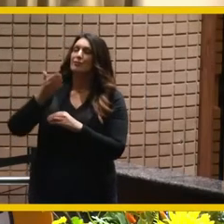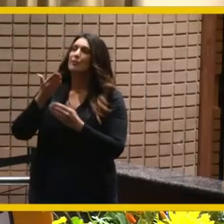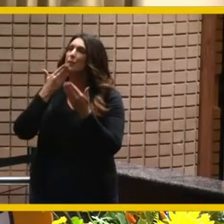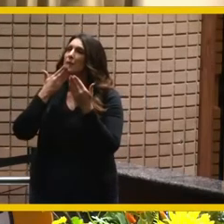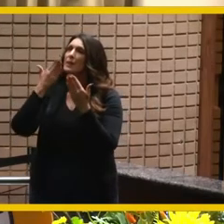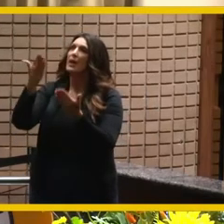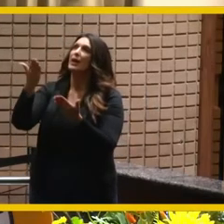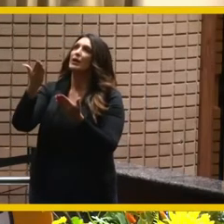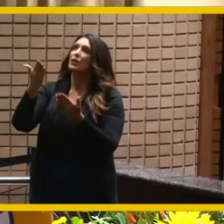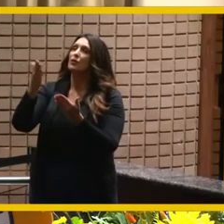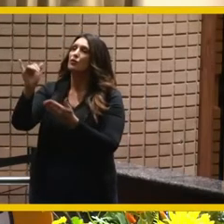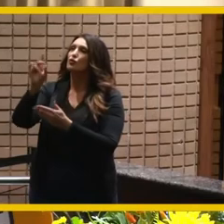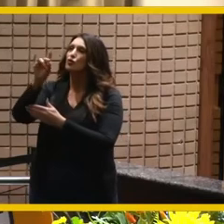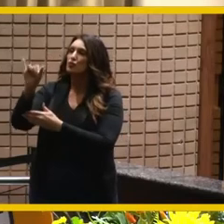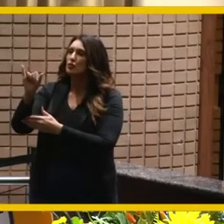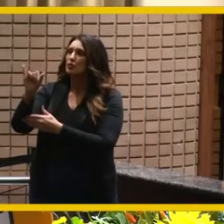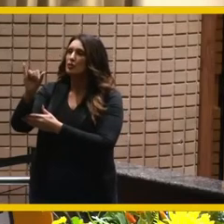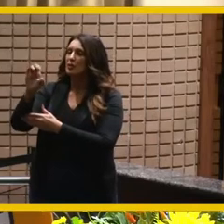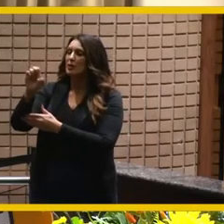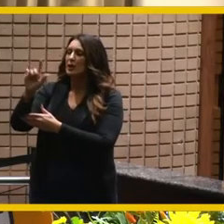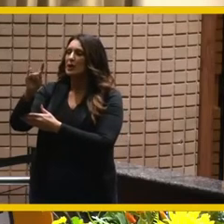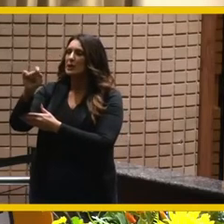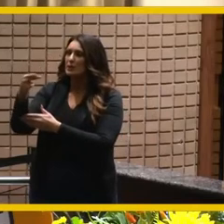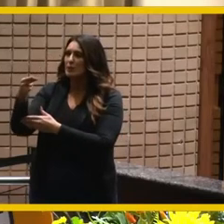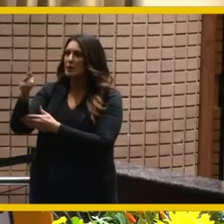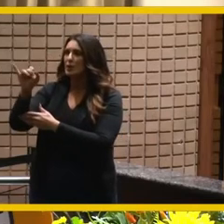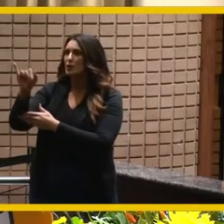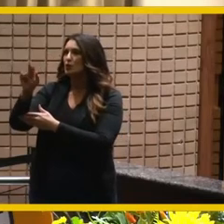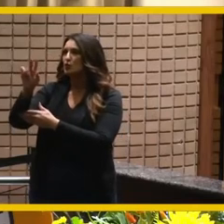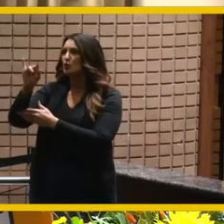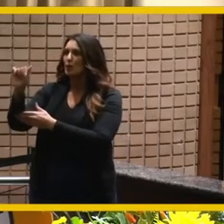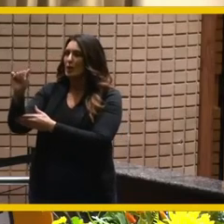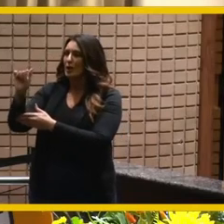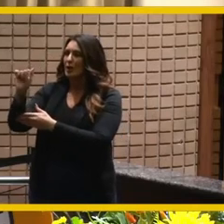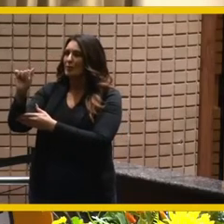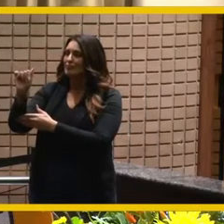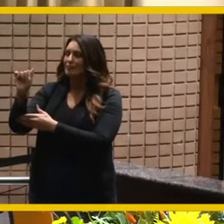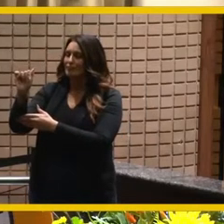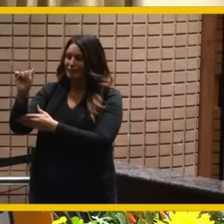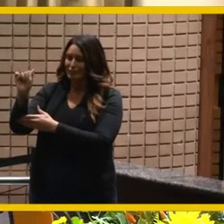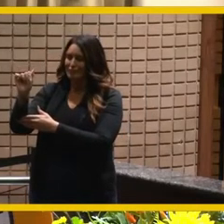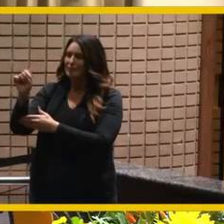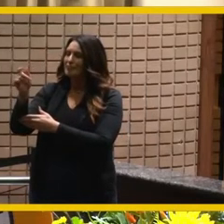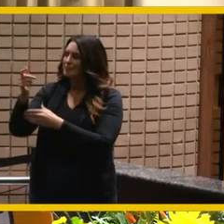judy and elizabeth and julia as they've been along for this ride and the sacrifice that